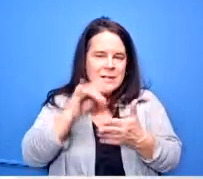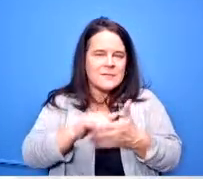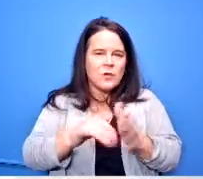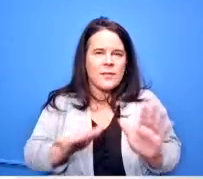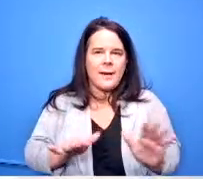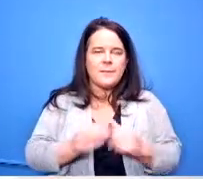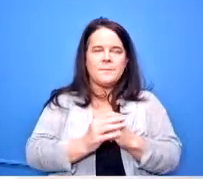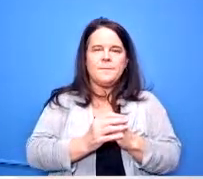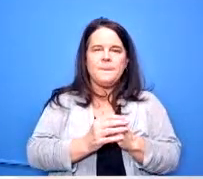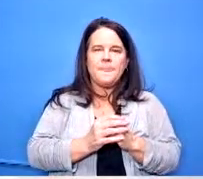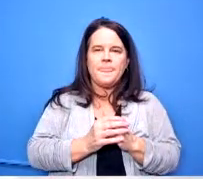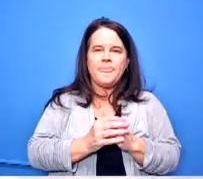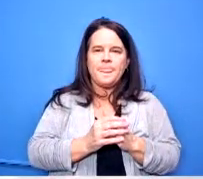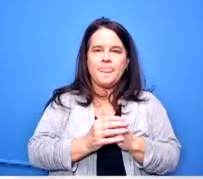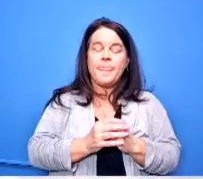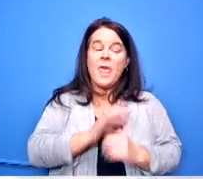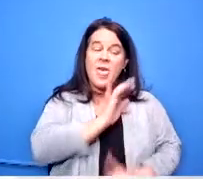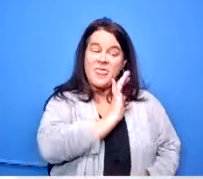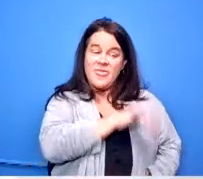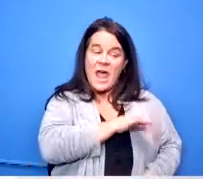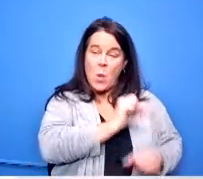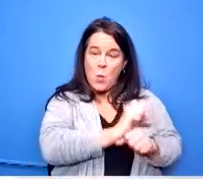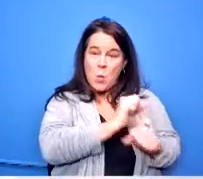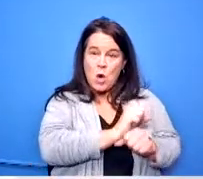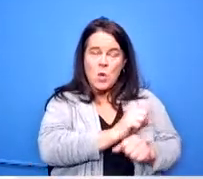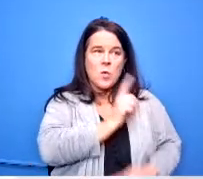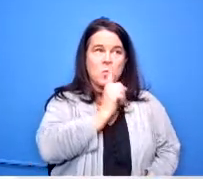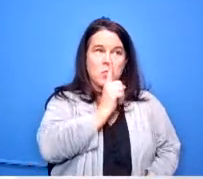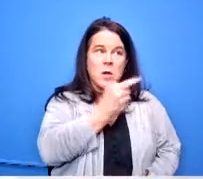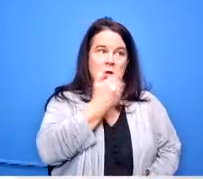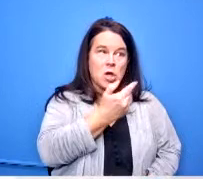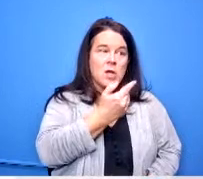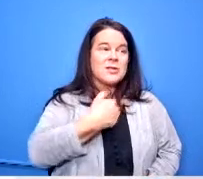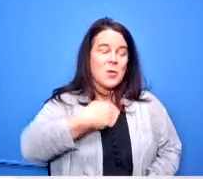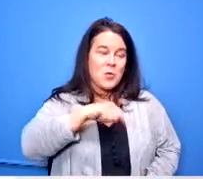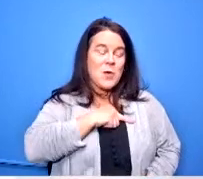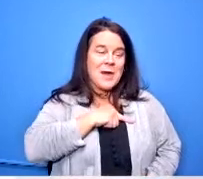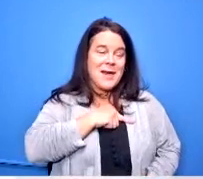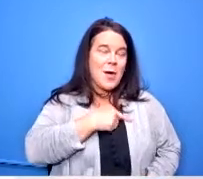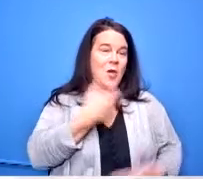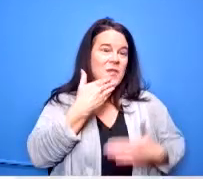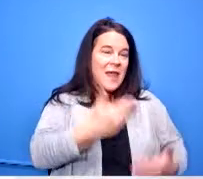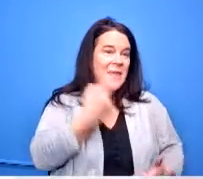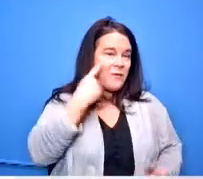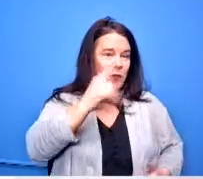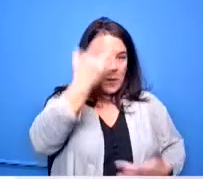that work was really productive so thank you for the pandemic for that but they have a very